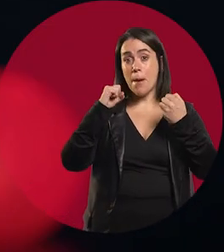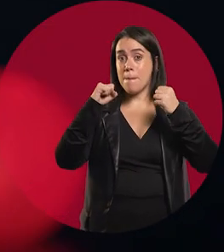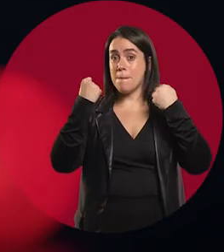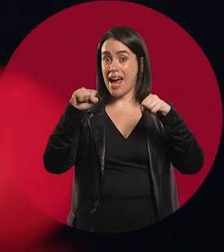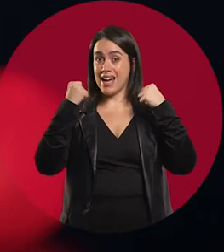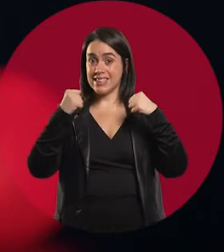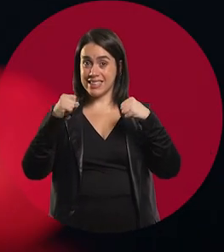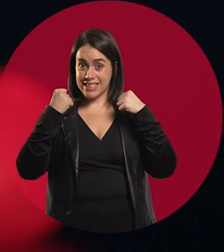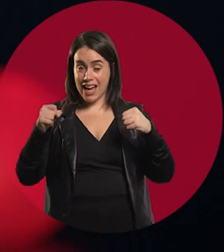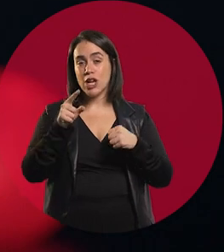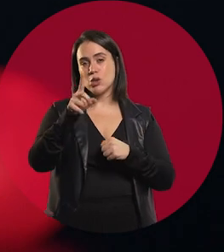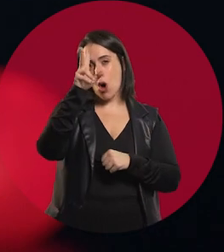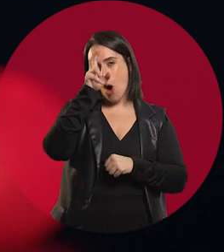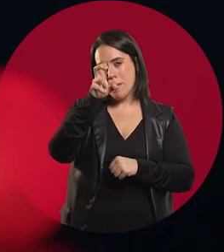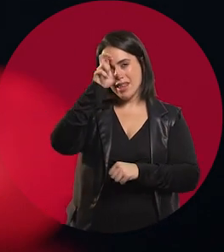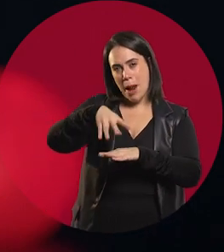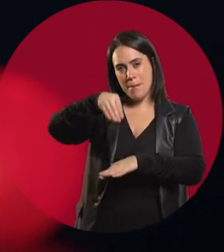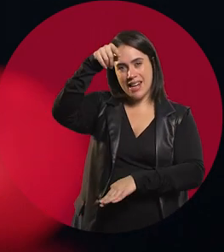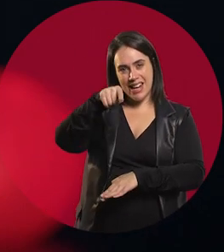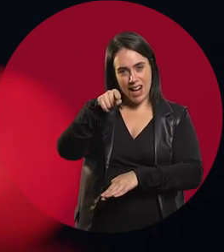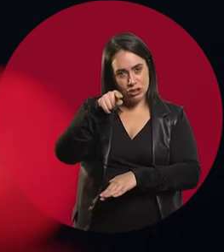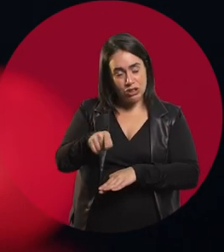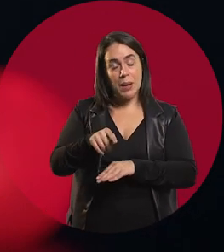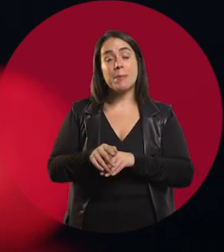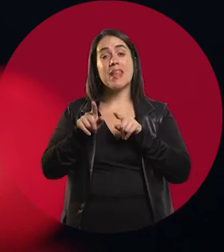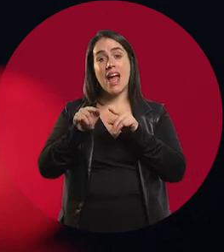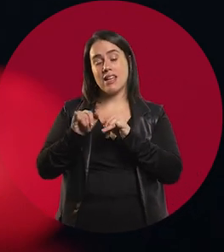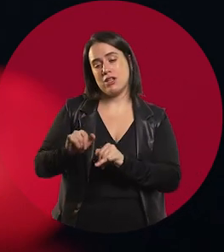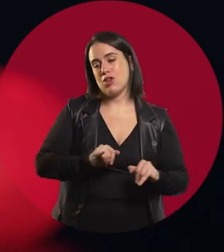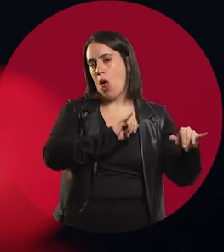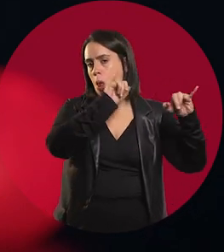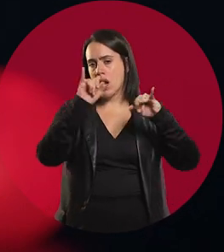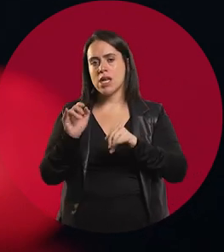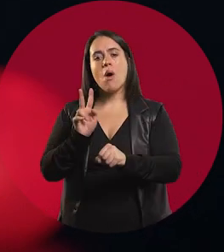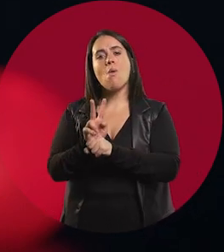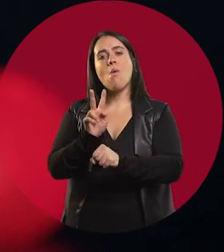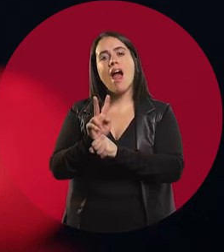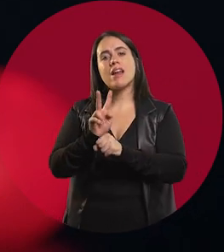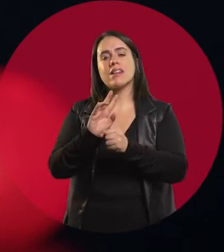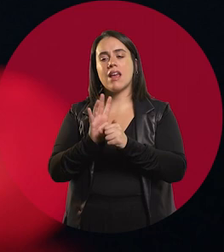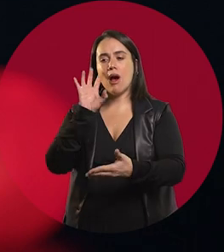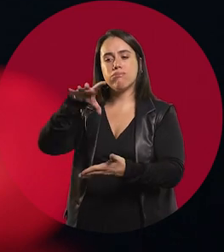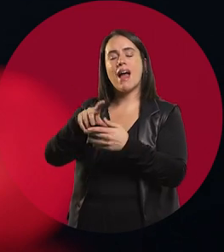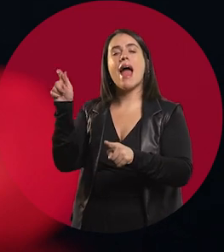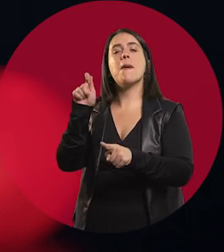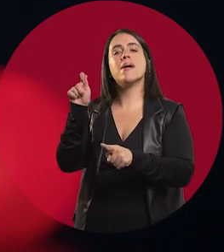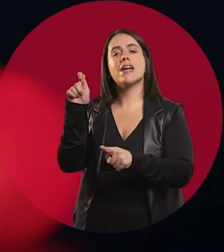with newborn children in the Pereira Rossell hospital, where I was in charge of Pediatrics in the emergency section,